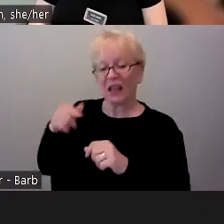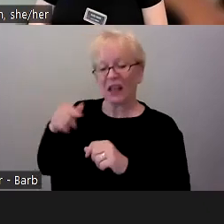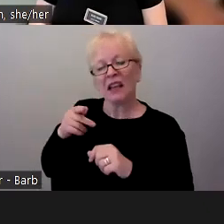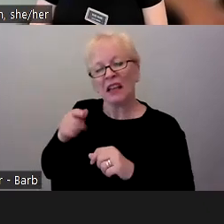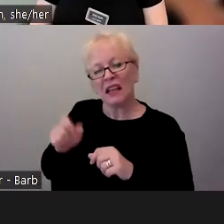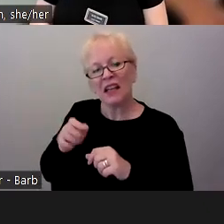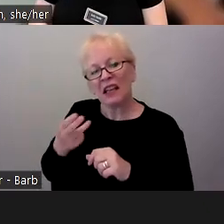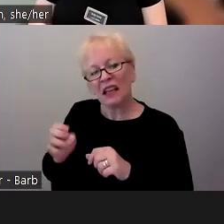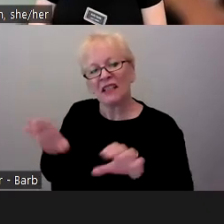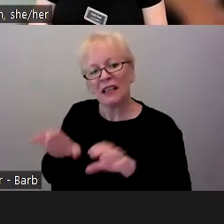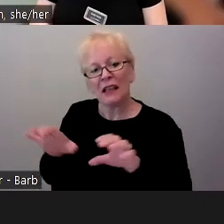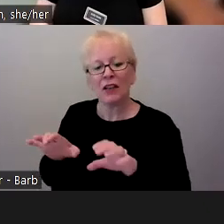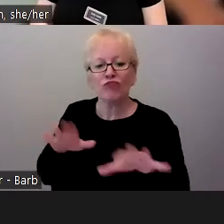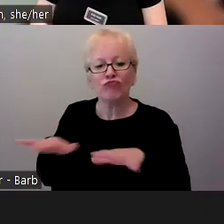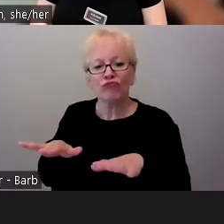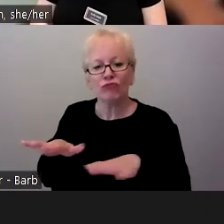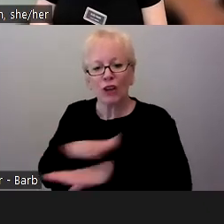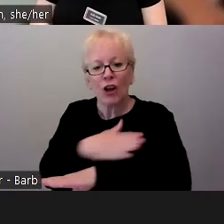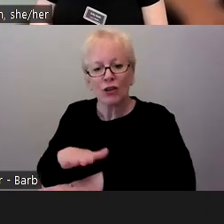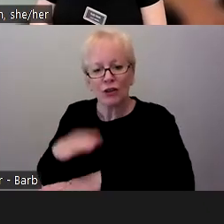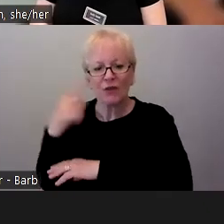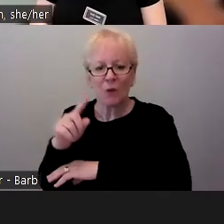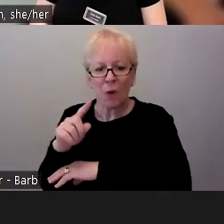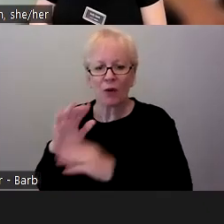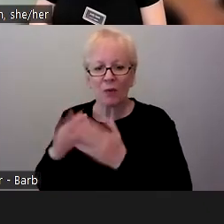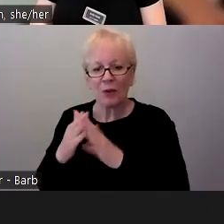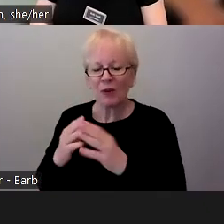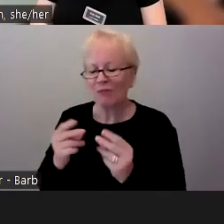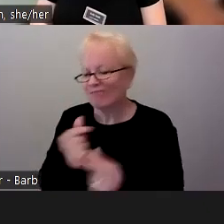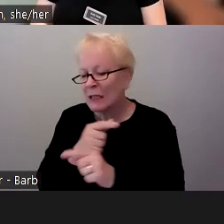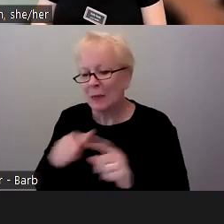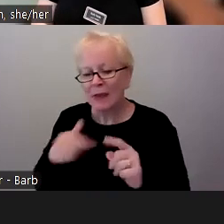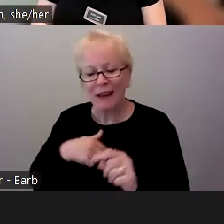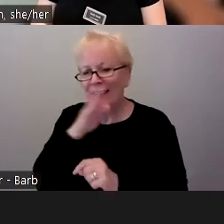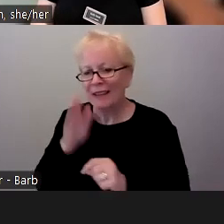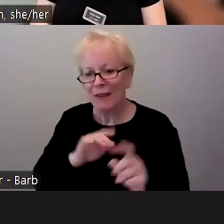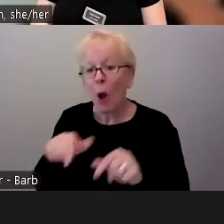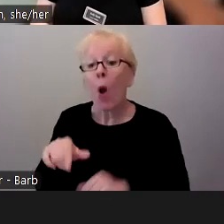But I never made it, and I wish I could see him. Oh, Melissa is The Beatles. Fabulous.